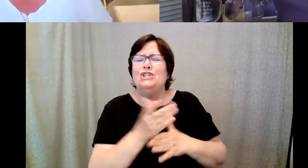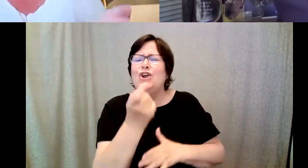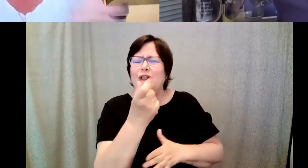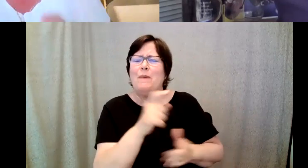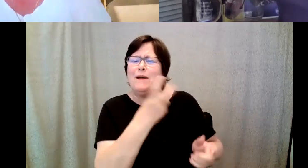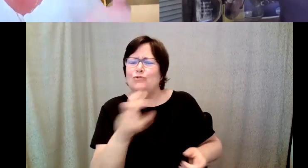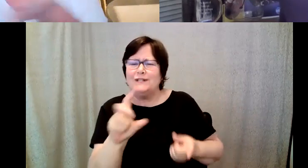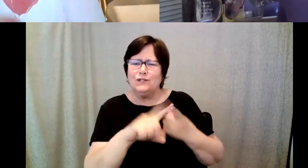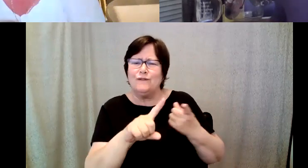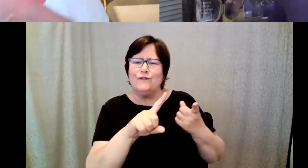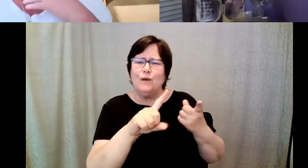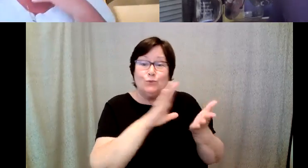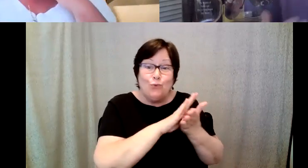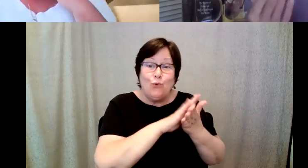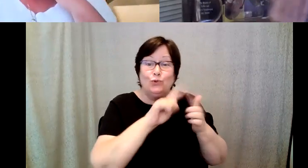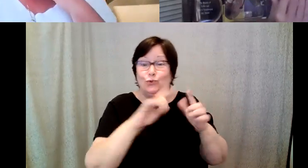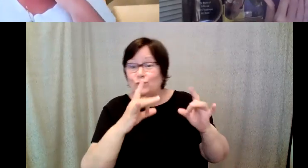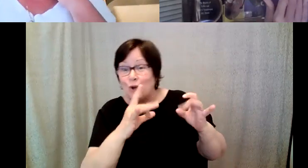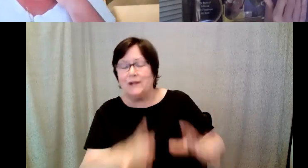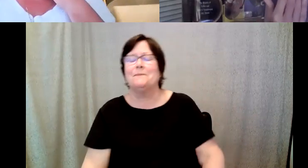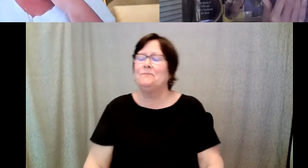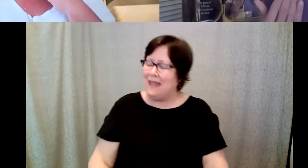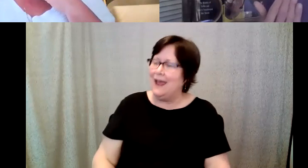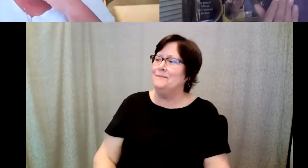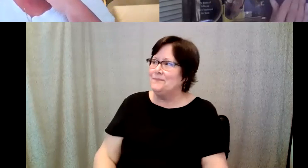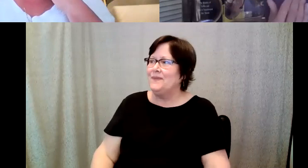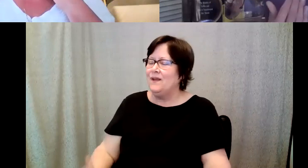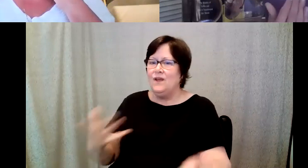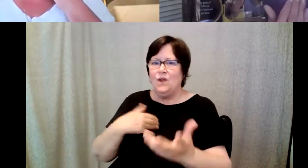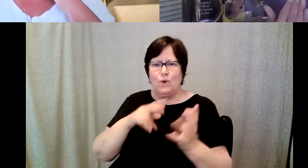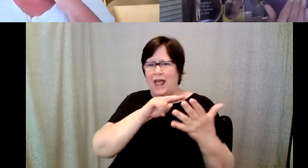D. Major Cohen: yeah I think you know, when I look at it it's it's it's an absolute natural